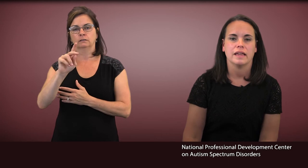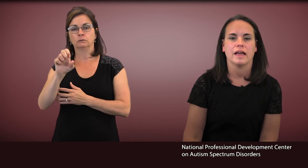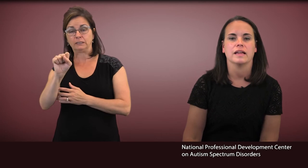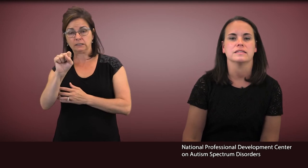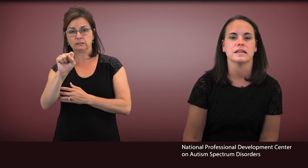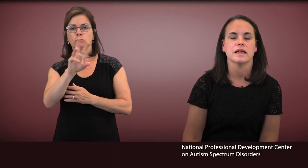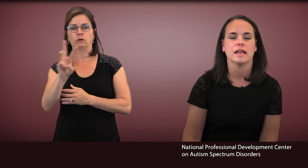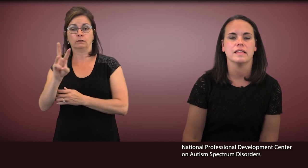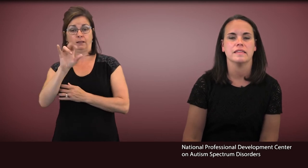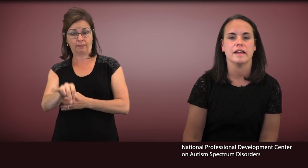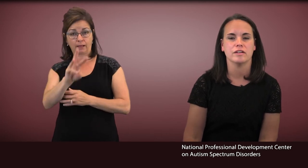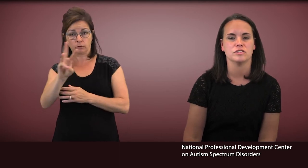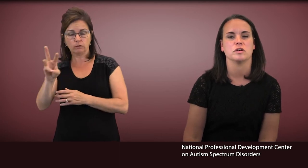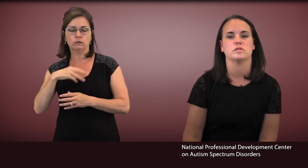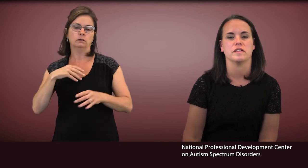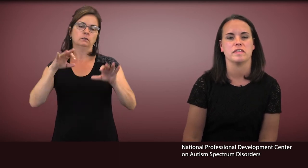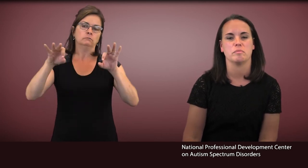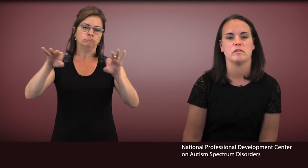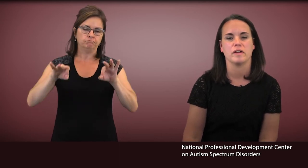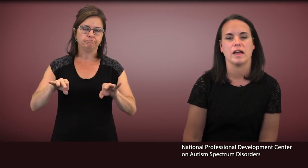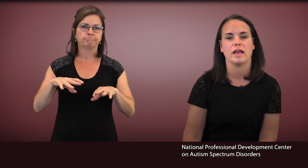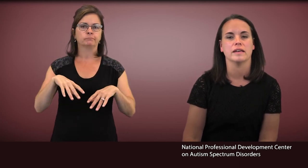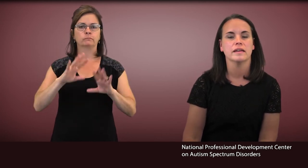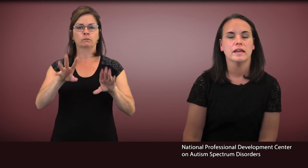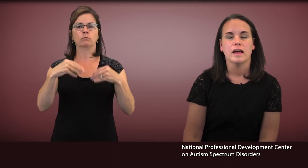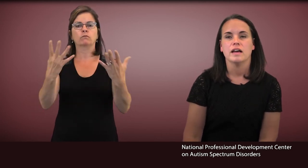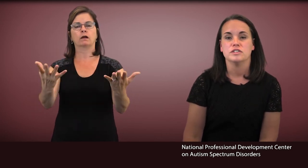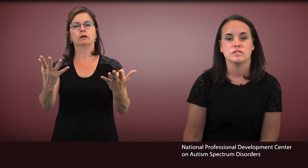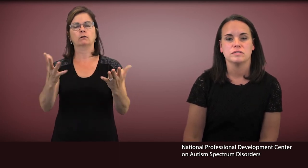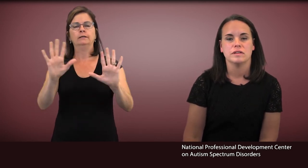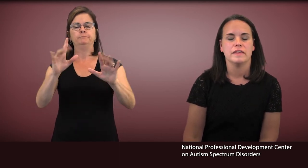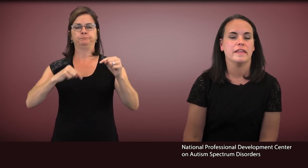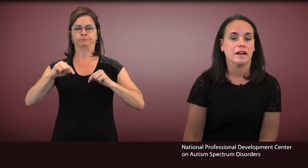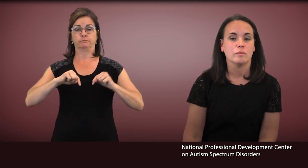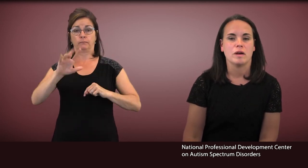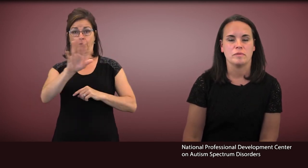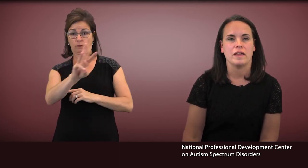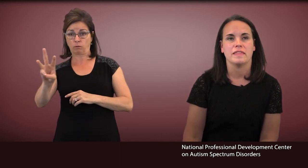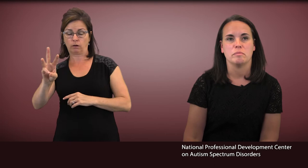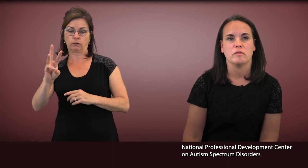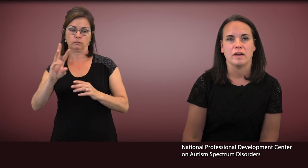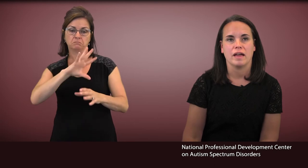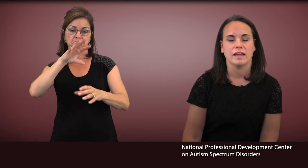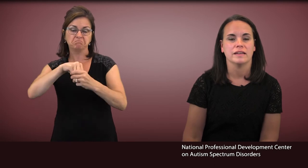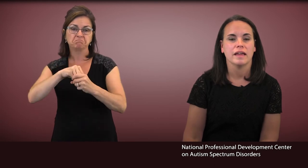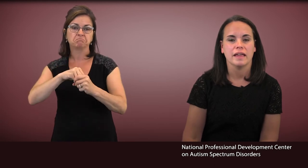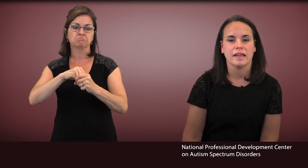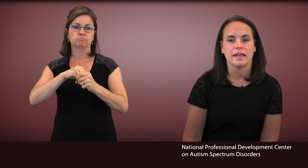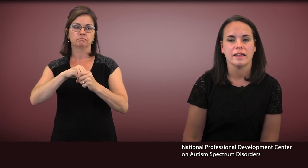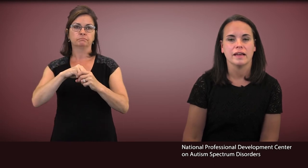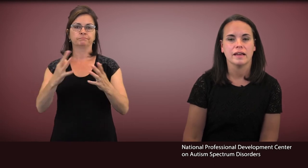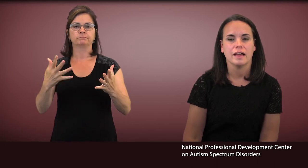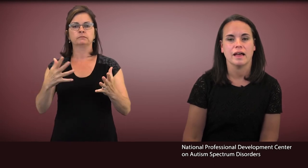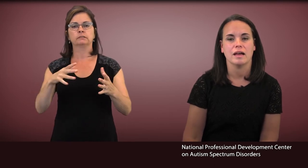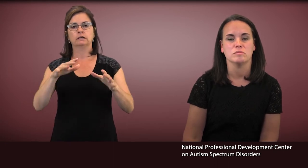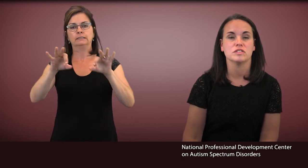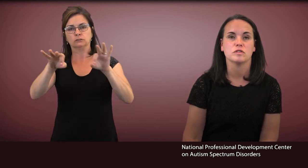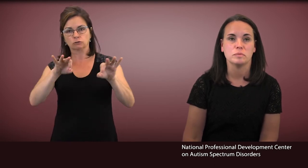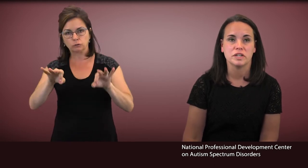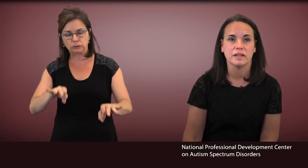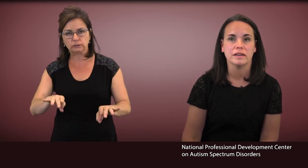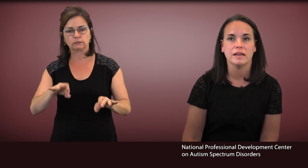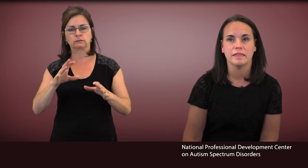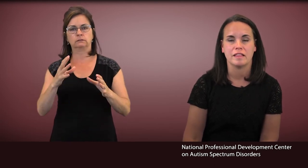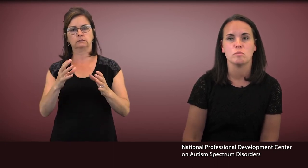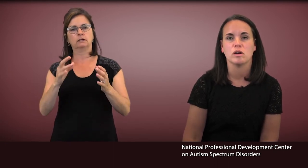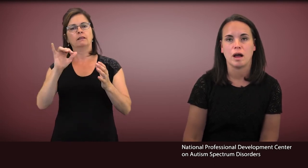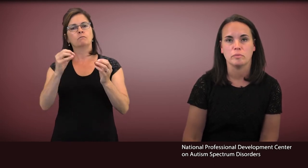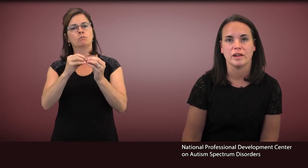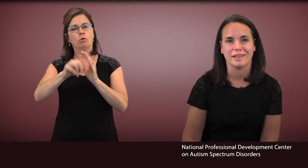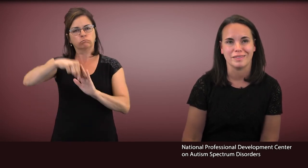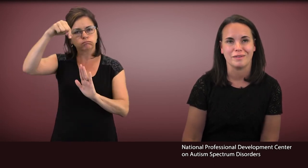and in their website they provide a description that's more comprehensive